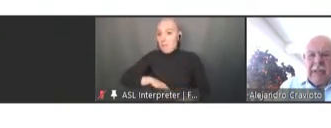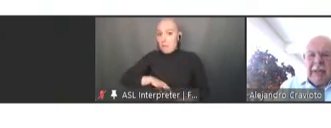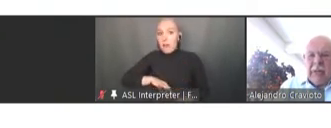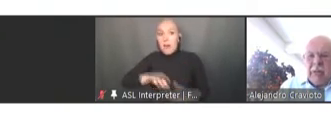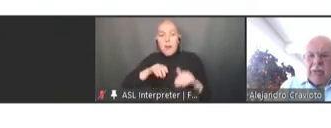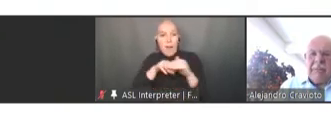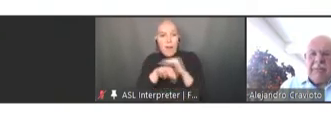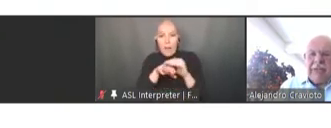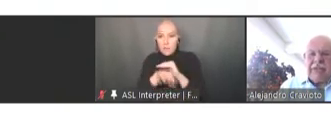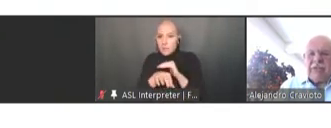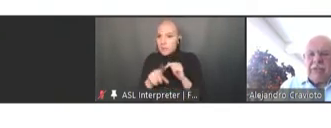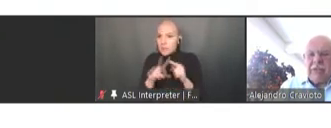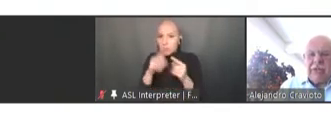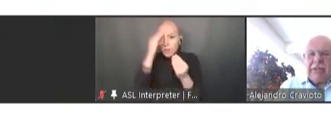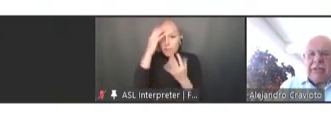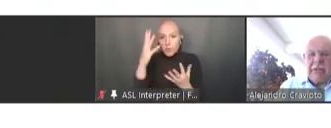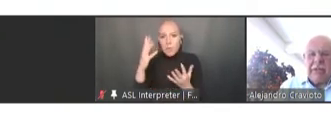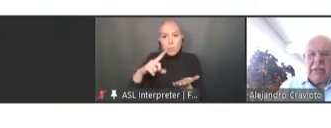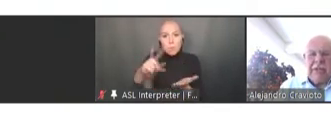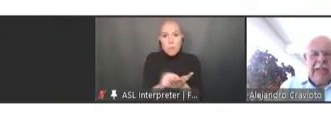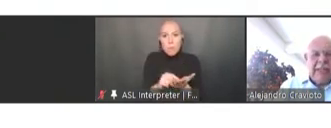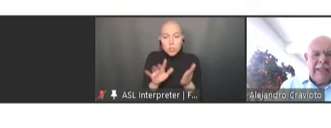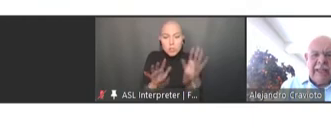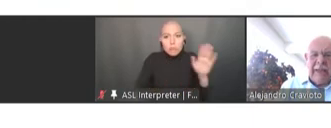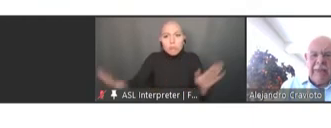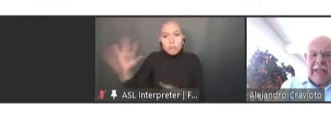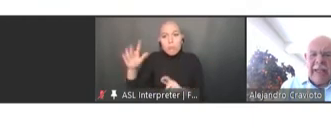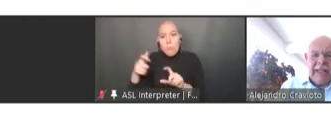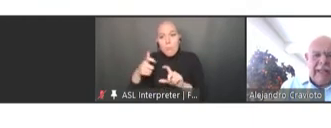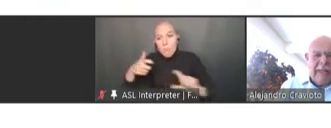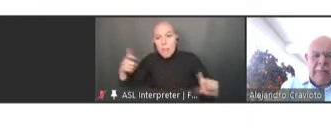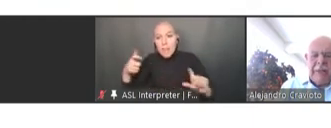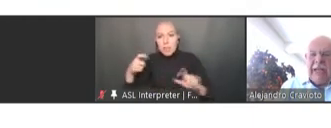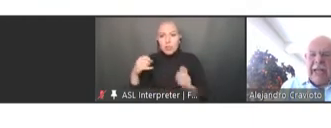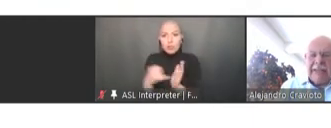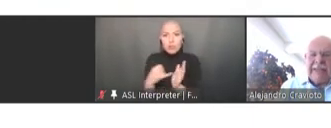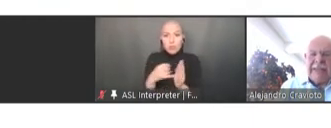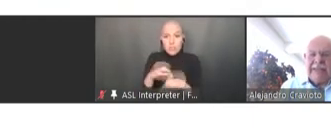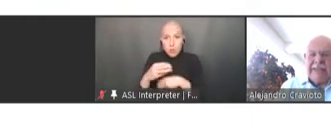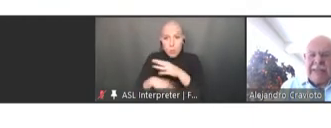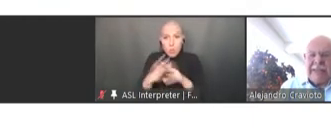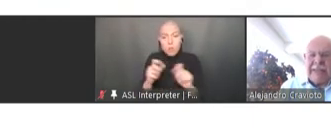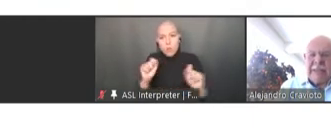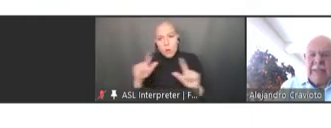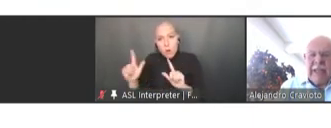by all the major journals in the world that have -- had an open access system